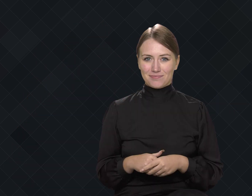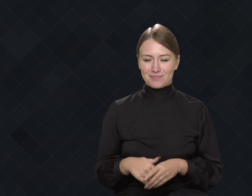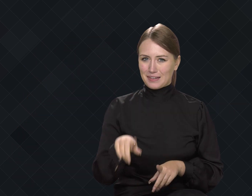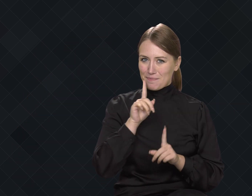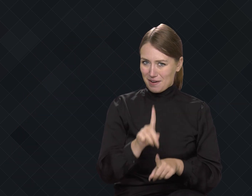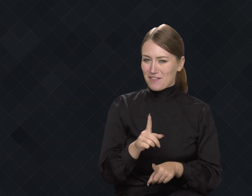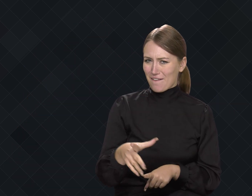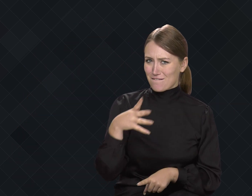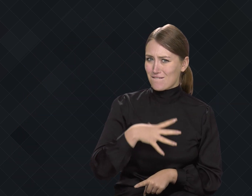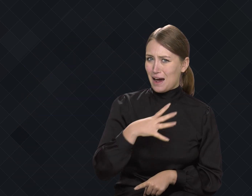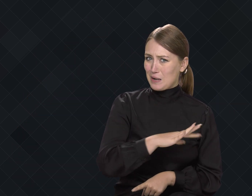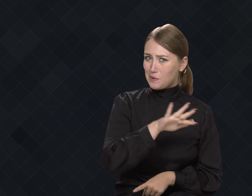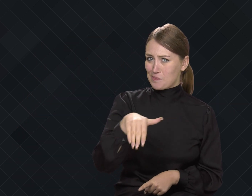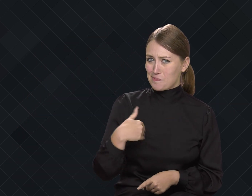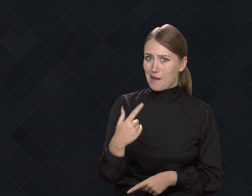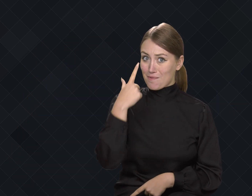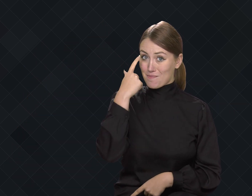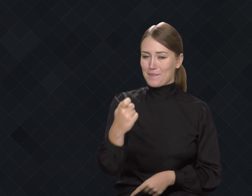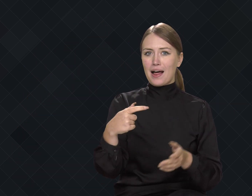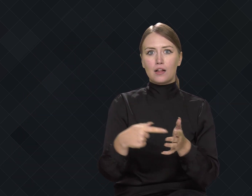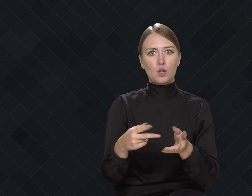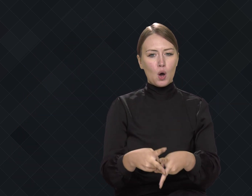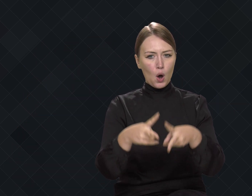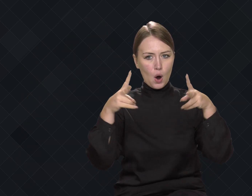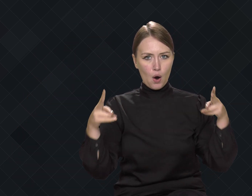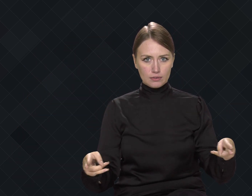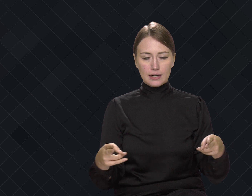And remember, these were times